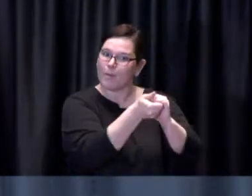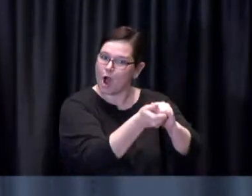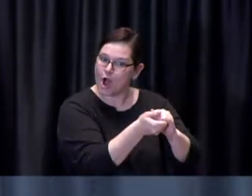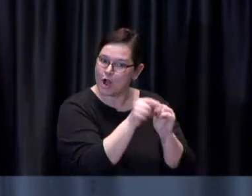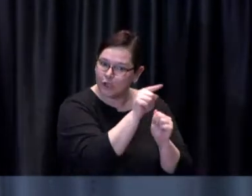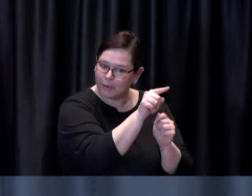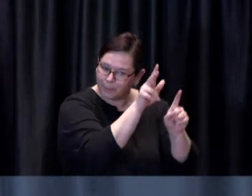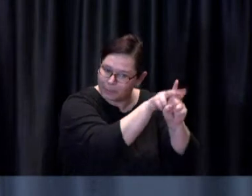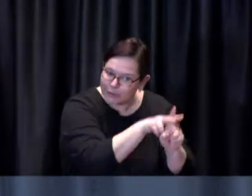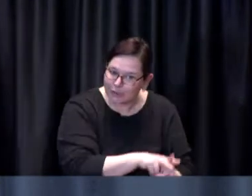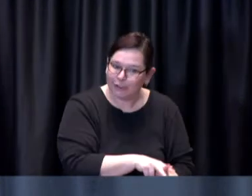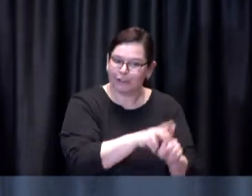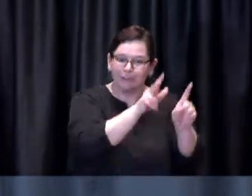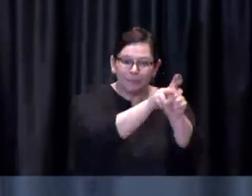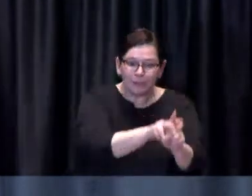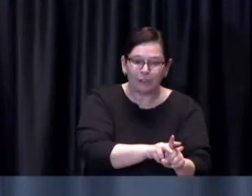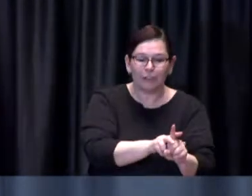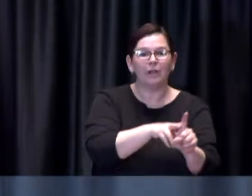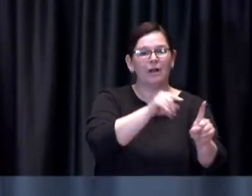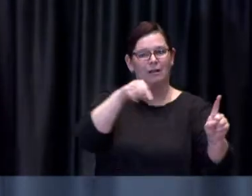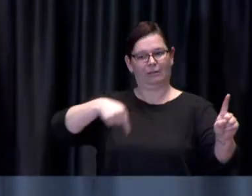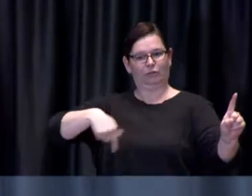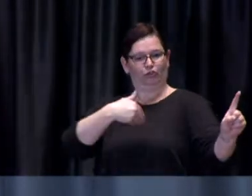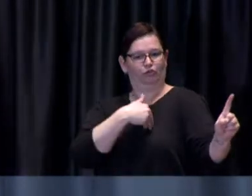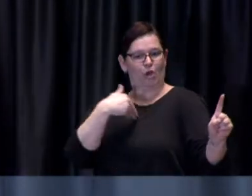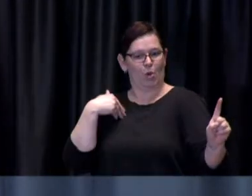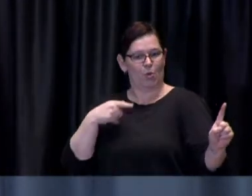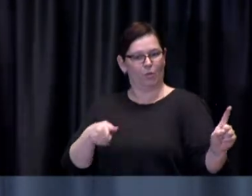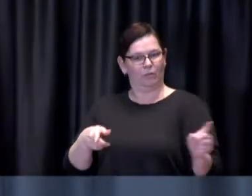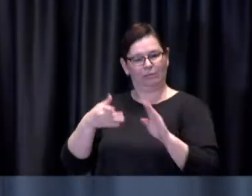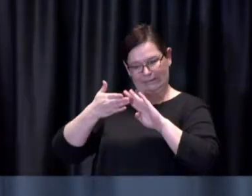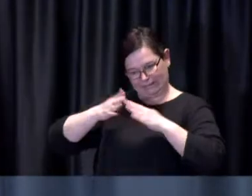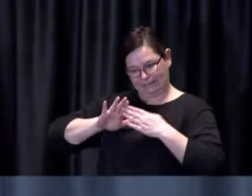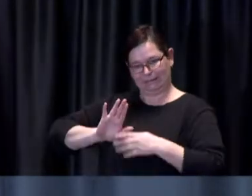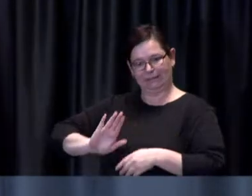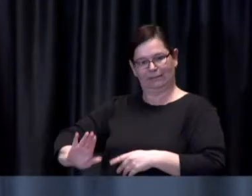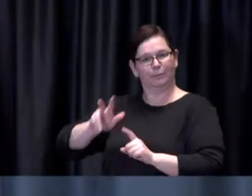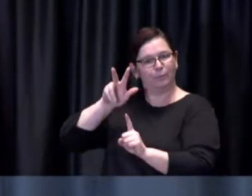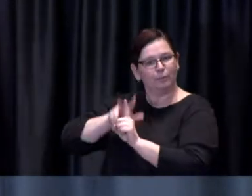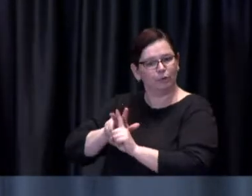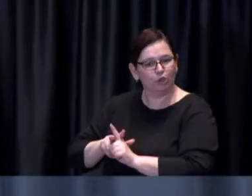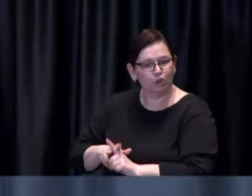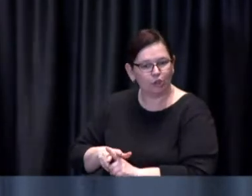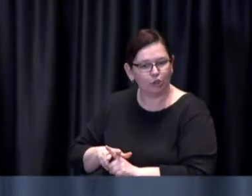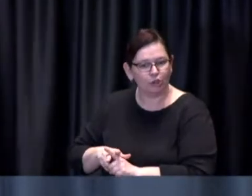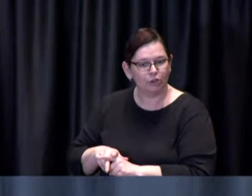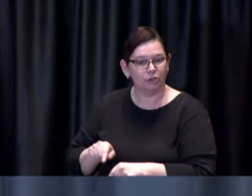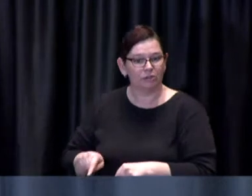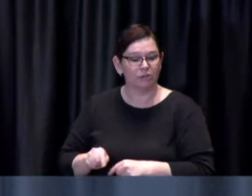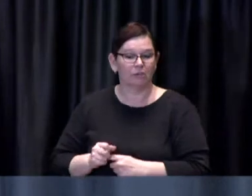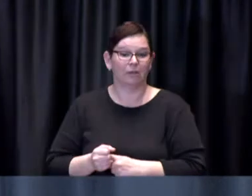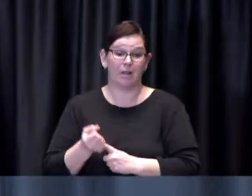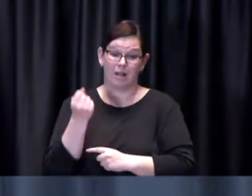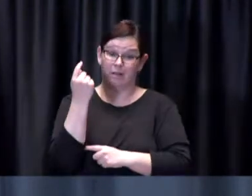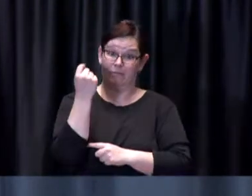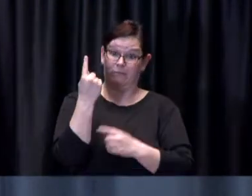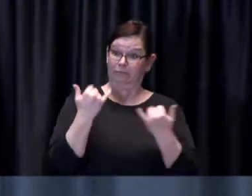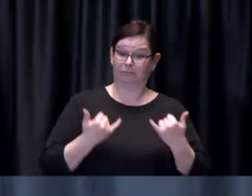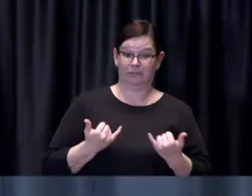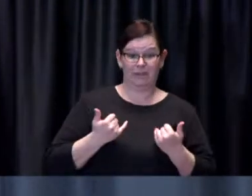At 11 o'clock this morning, two additional city-operated mass immunization clinics began operations.